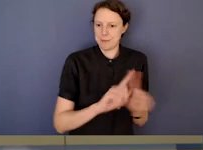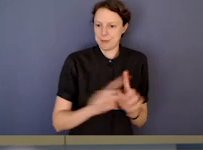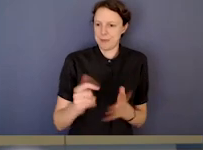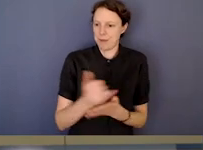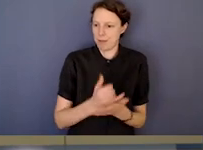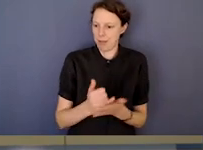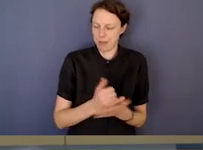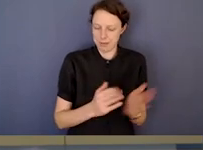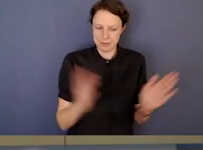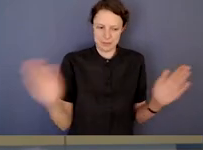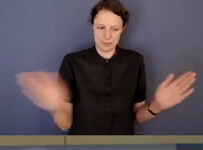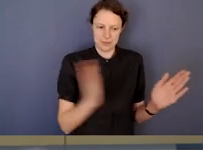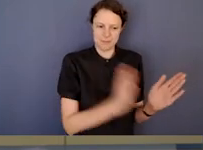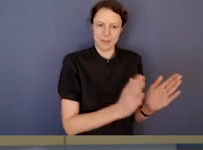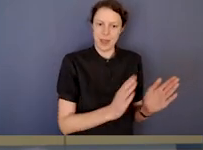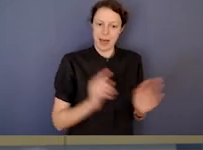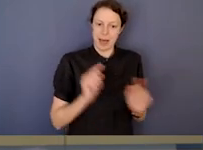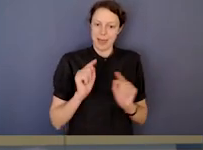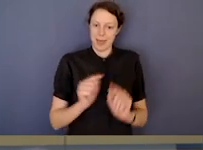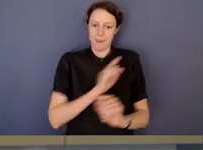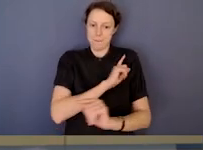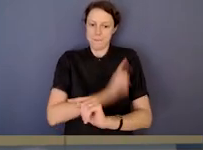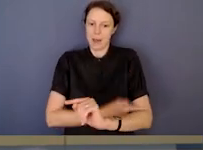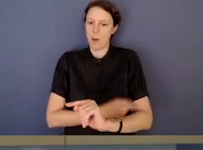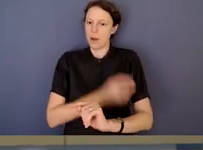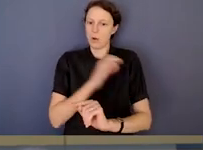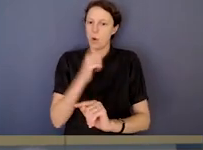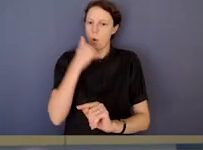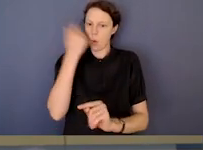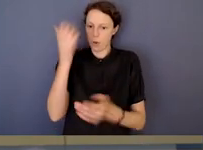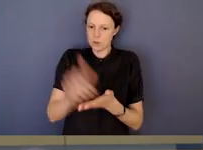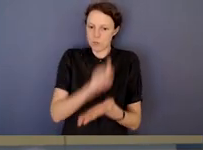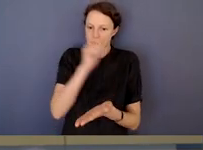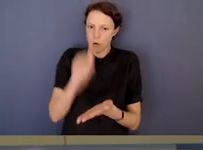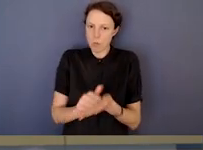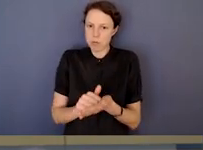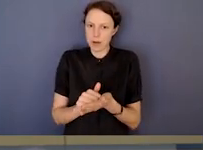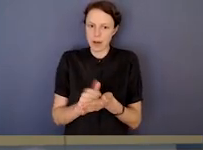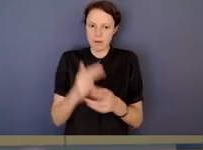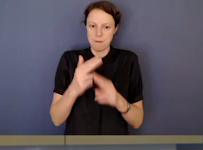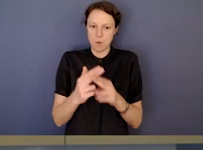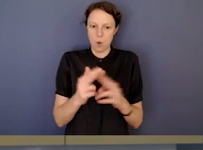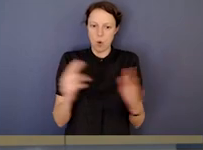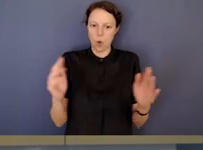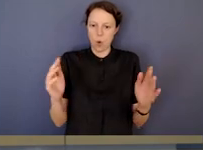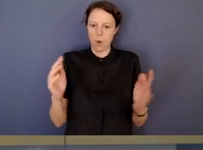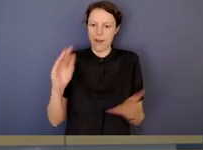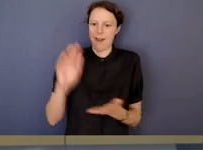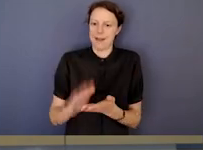Those powers aren't necessarily appropriate or proportionate to investigations